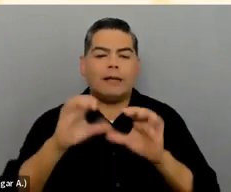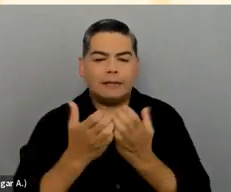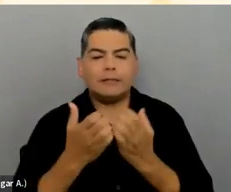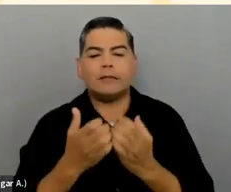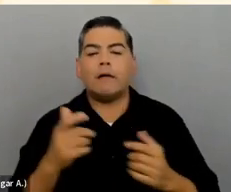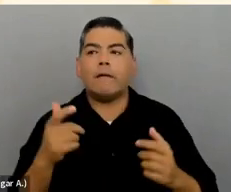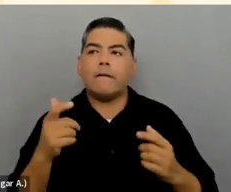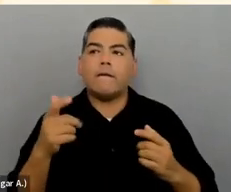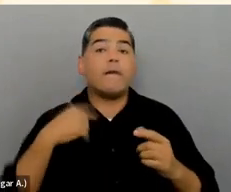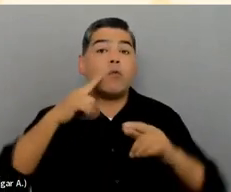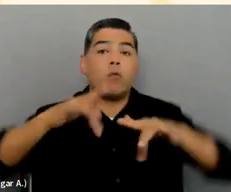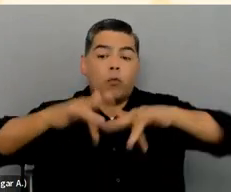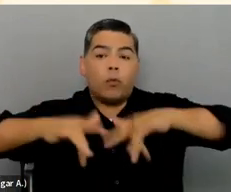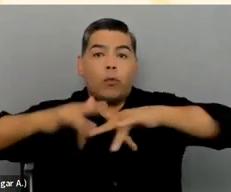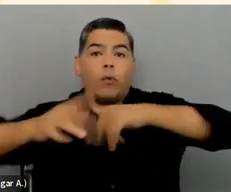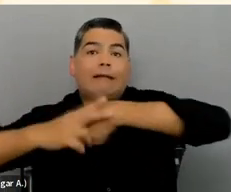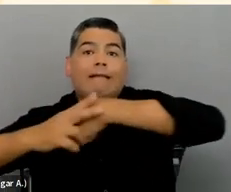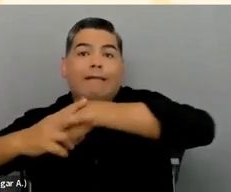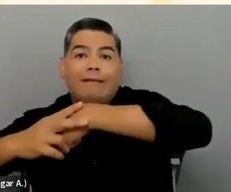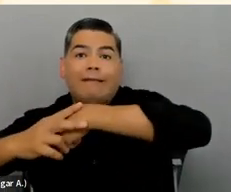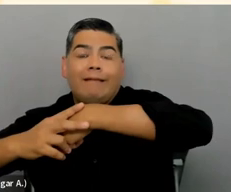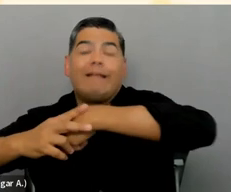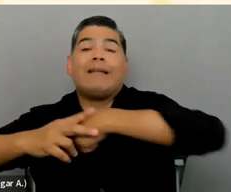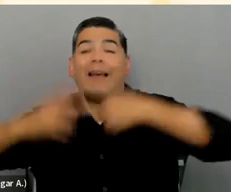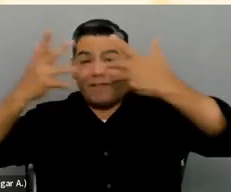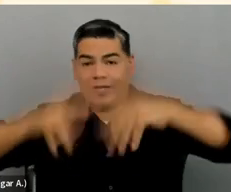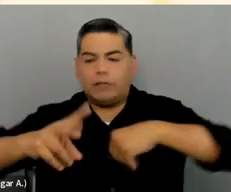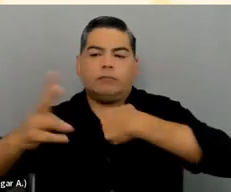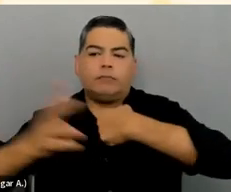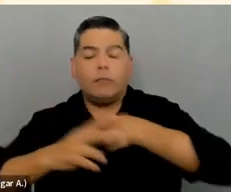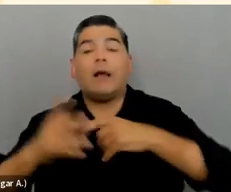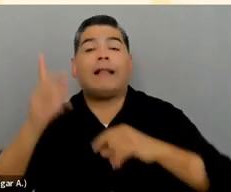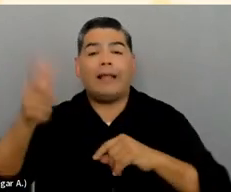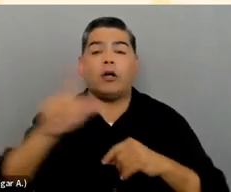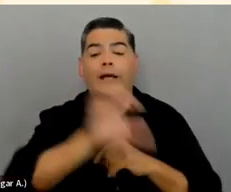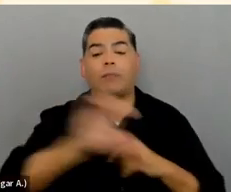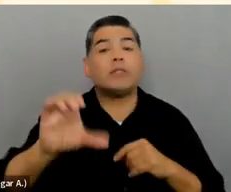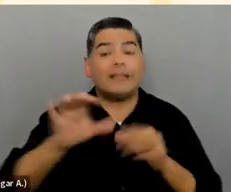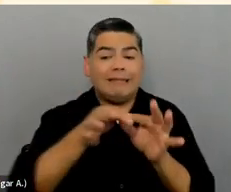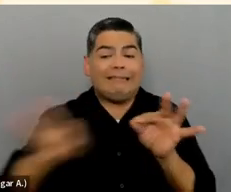And then after the fact, they would be captioned. And when they were captioned, they would go up on the platform,